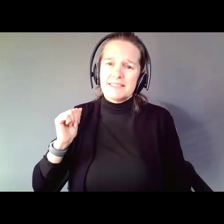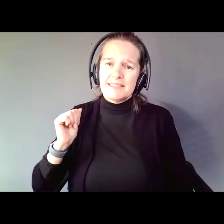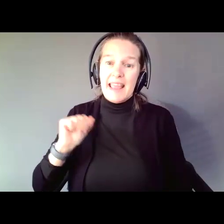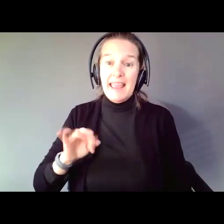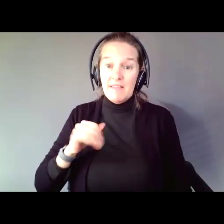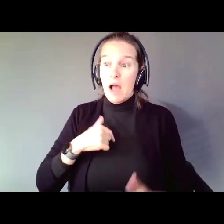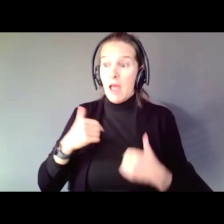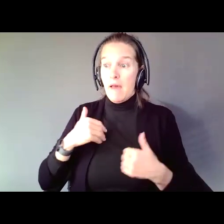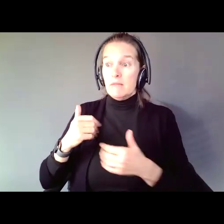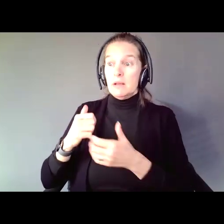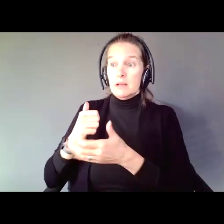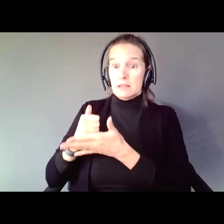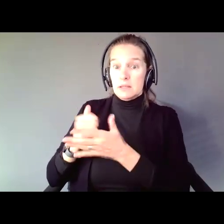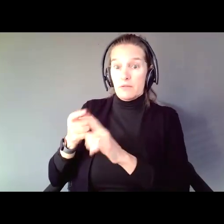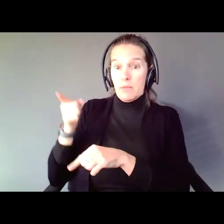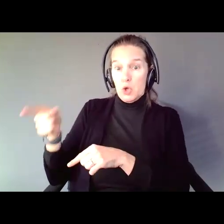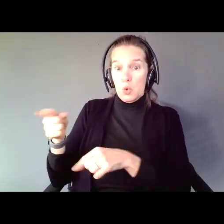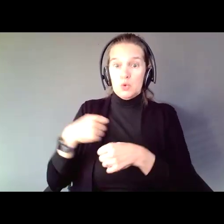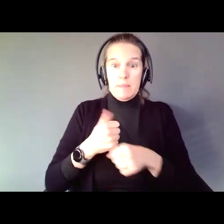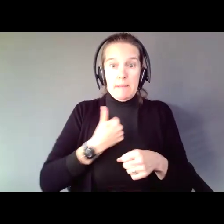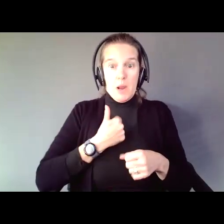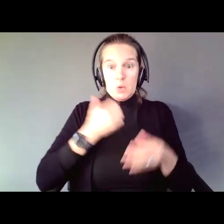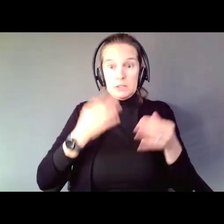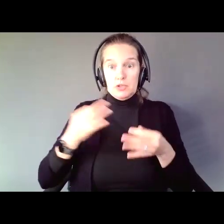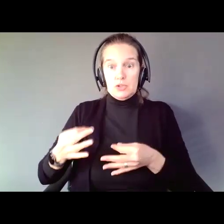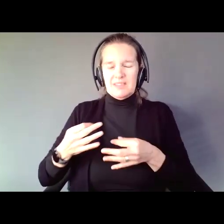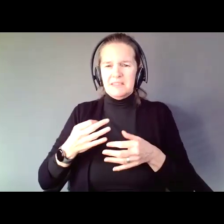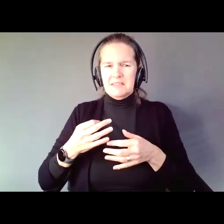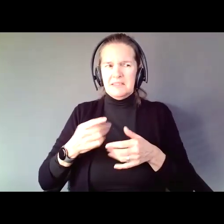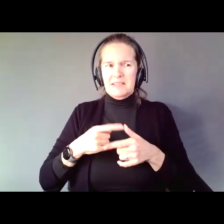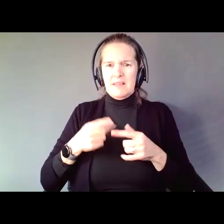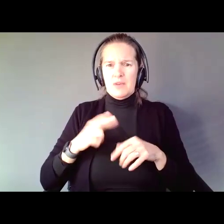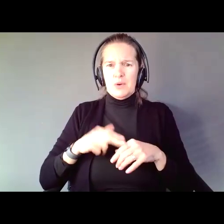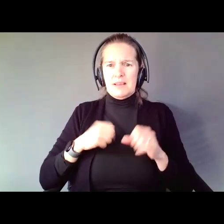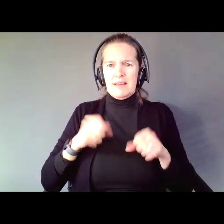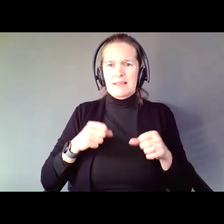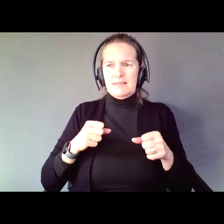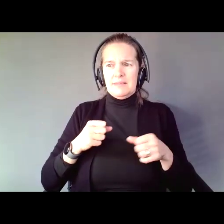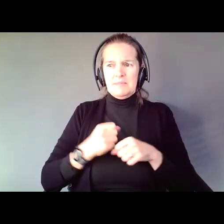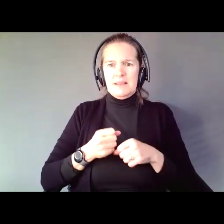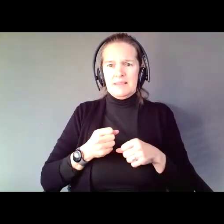from you, of course I have more control over my life than if you were making the decisions for me.